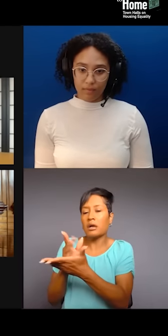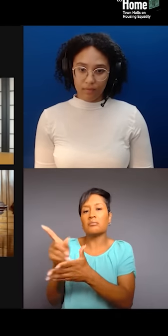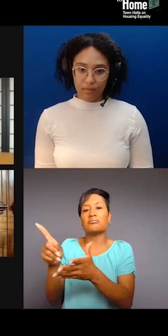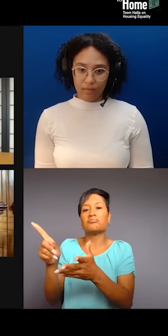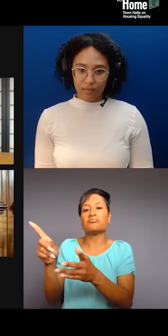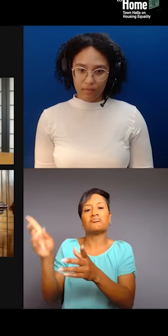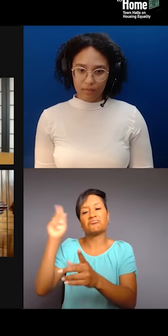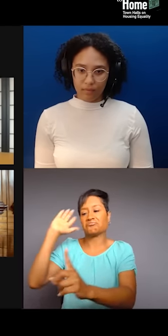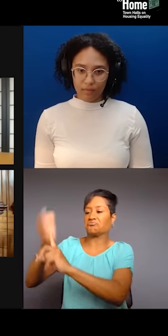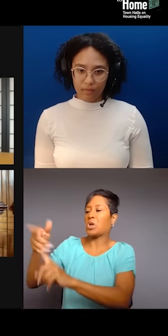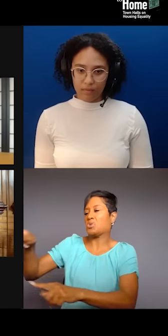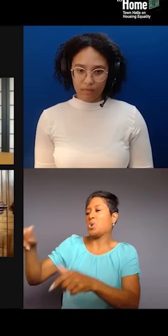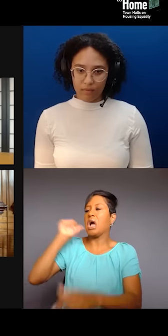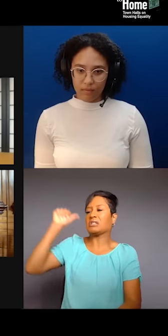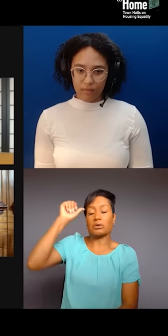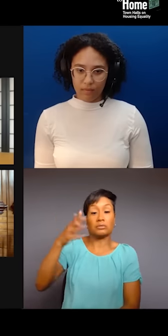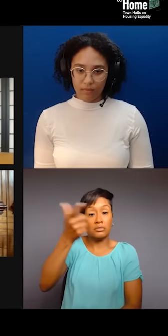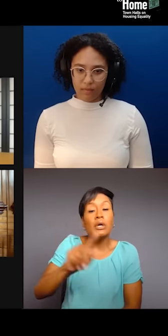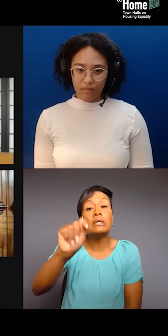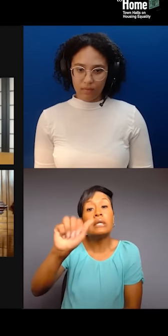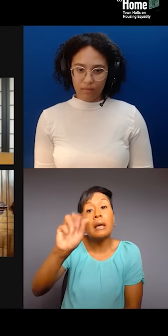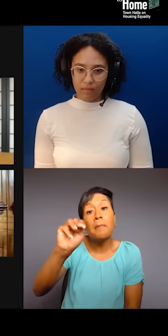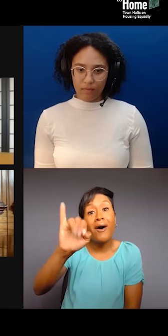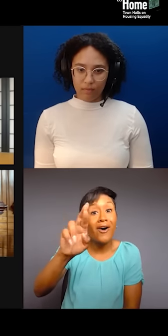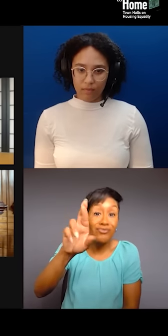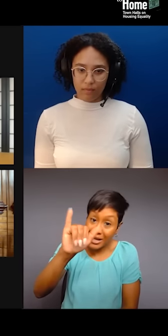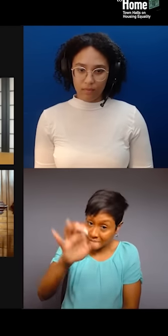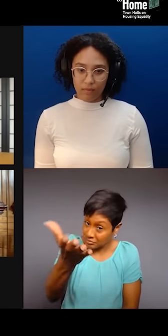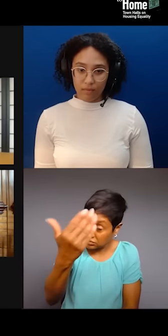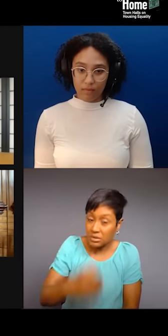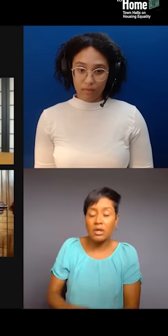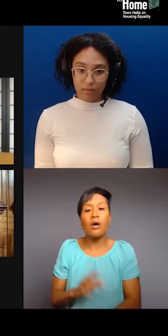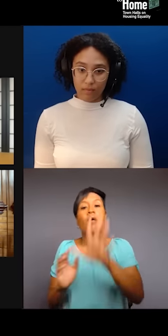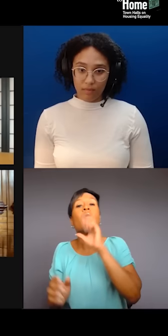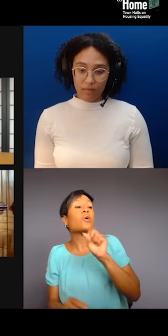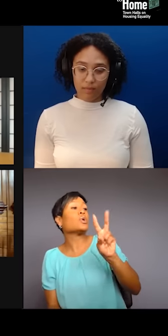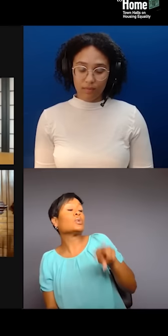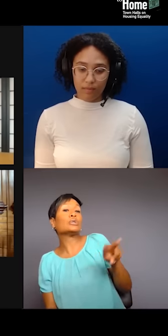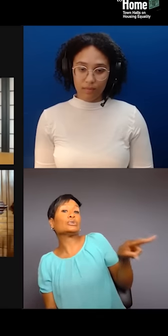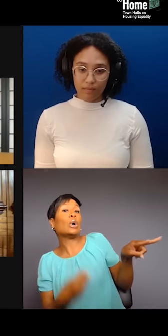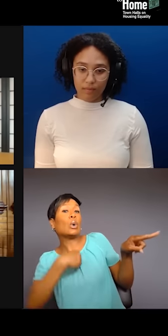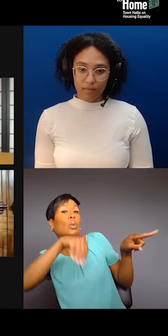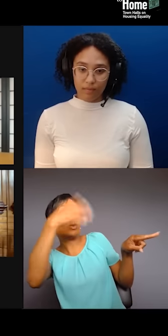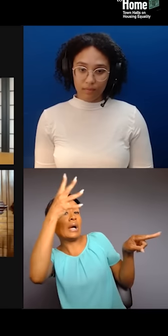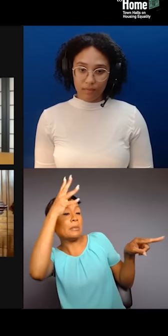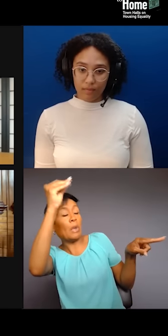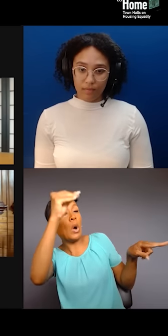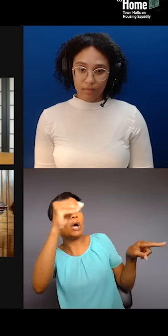So, Tamir Rice, for example. But when we are looking at a 22 year old that, you know, white boy, you know, oh, they're just a group of kids.